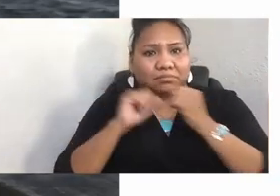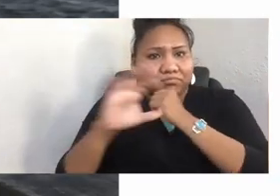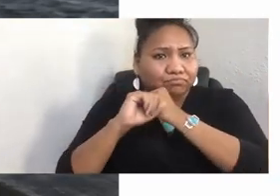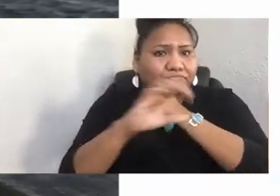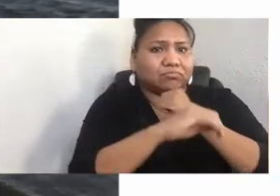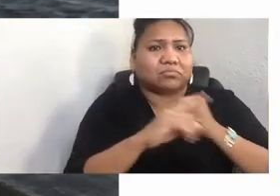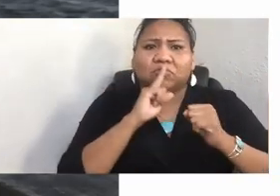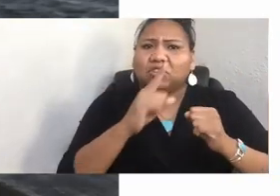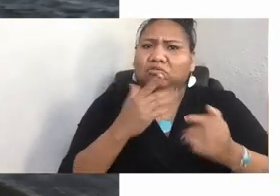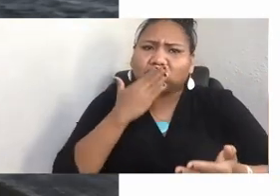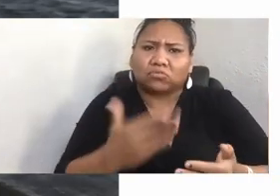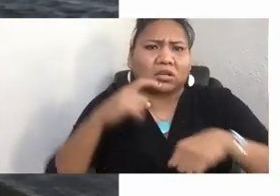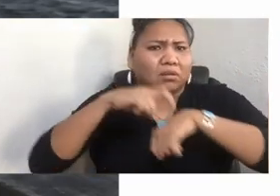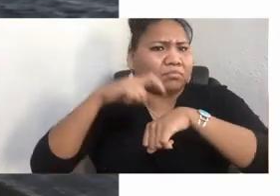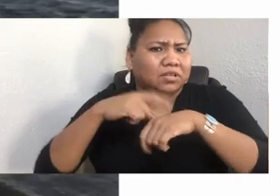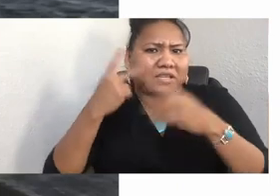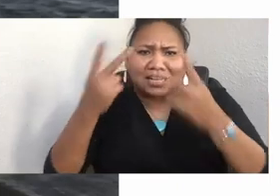We were able to sing round down songs back and forth to each other.